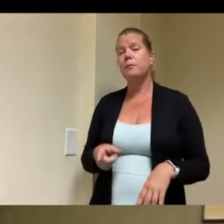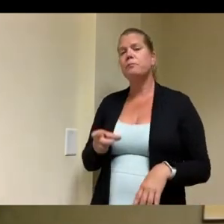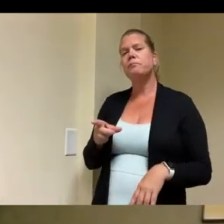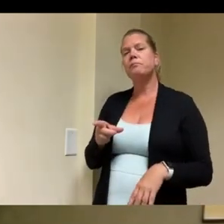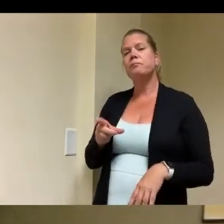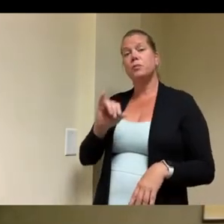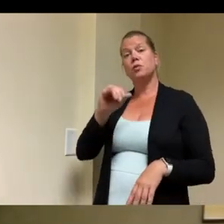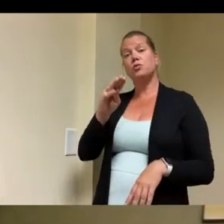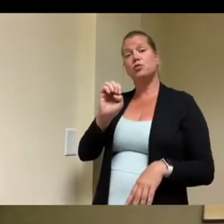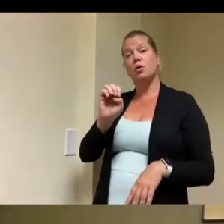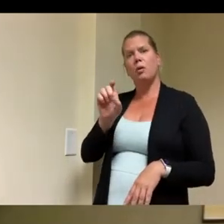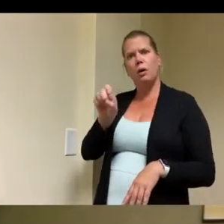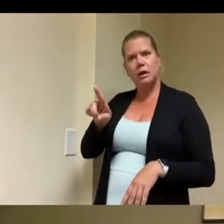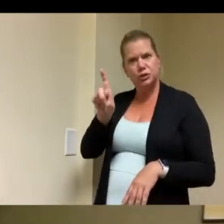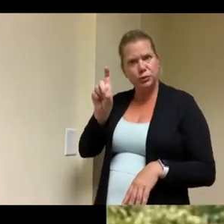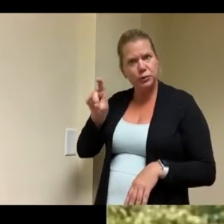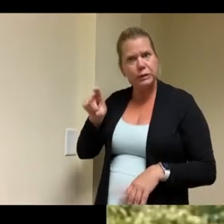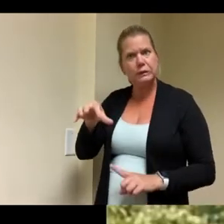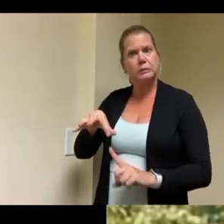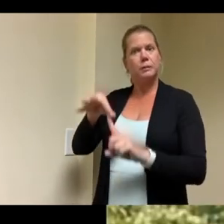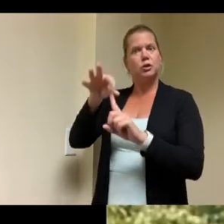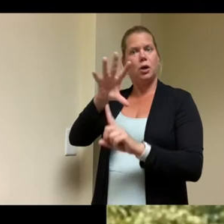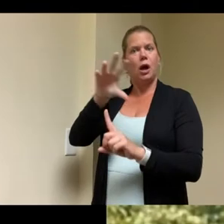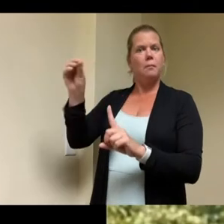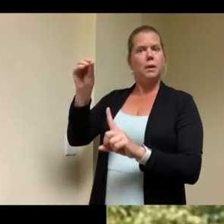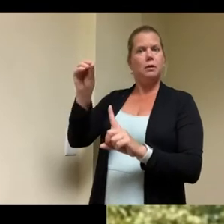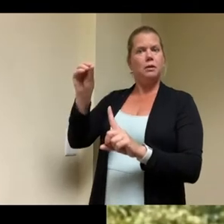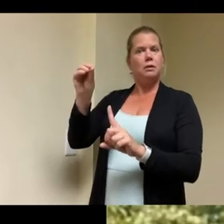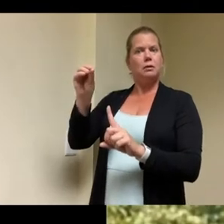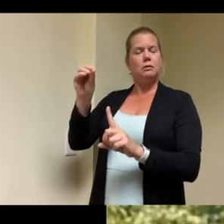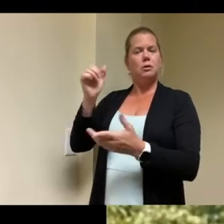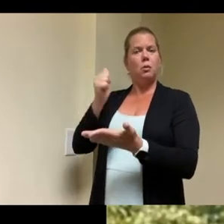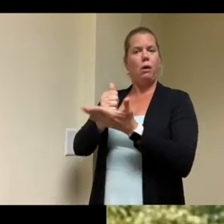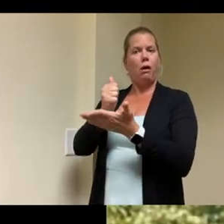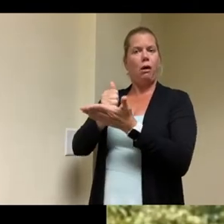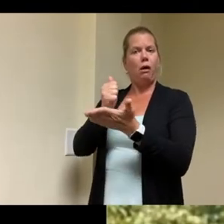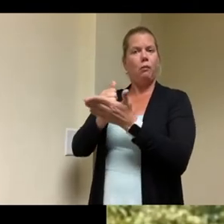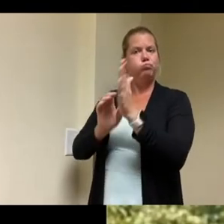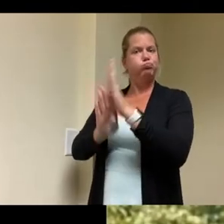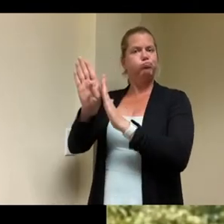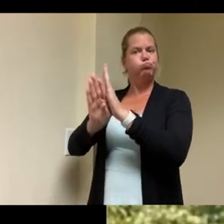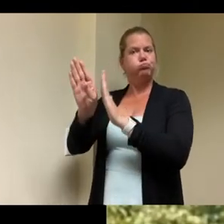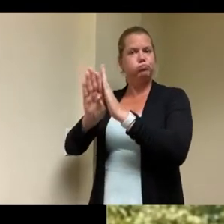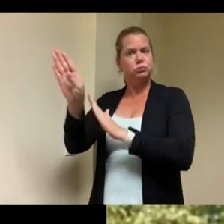um uh no we we did have a company that that specializes more in small